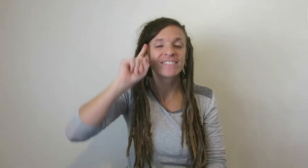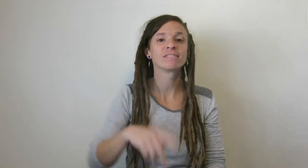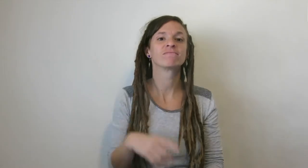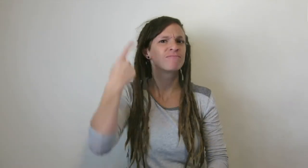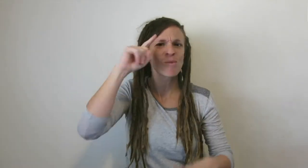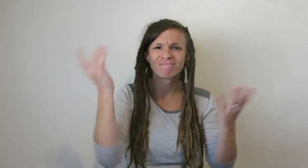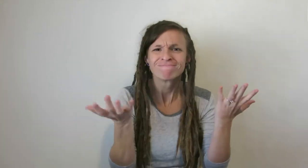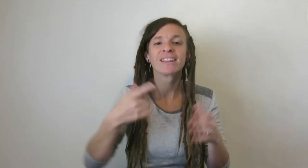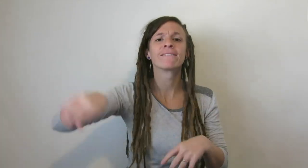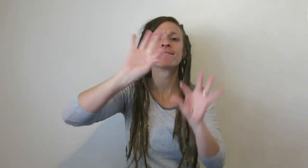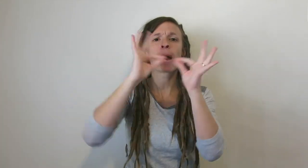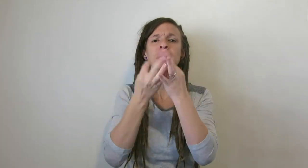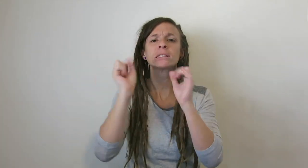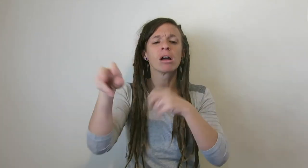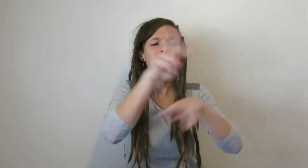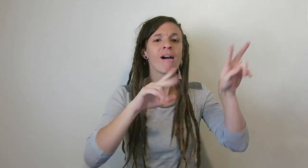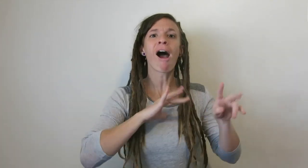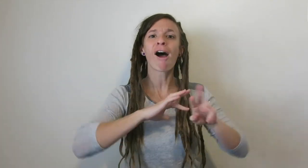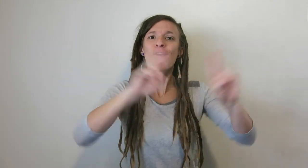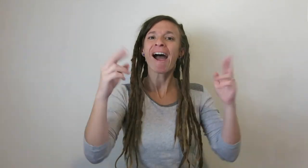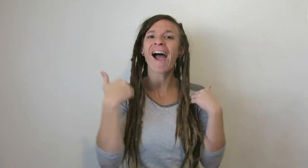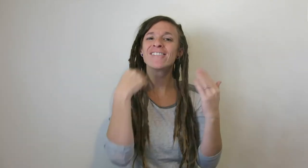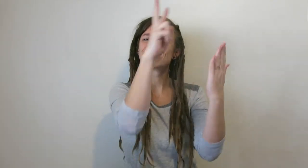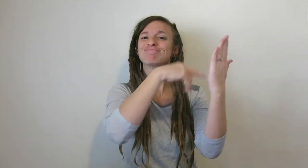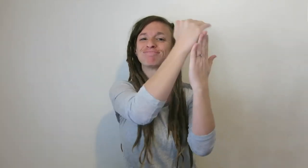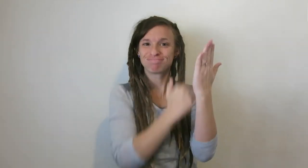to help families navigate through available resources in one place.